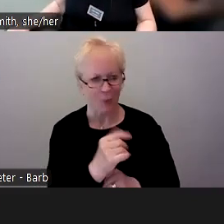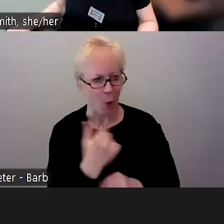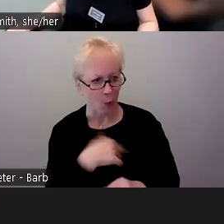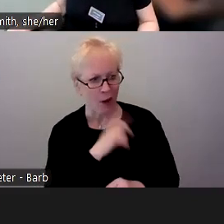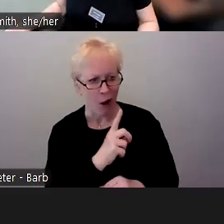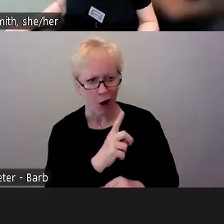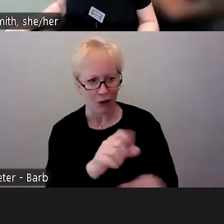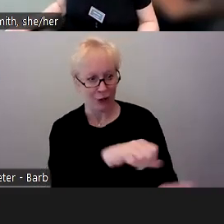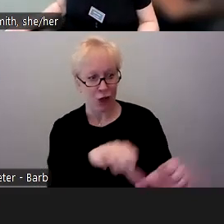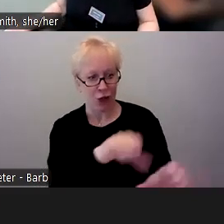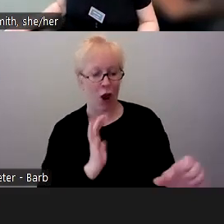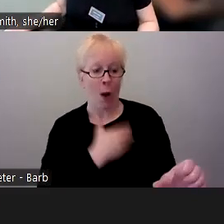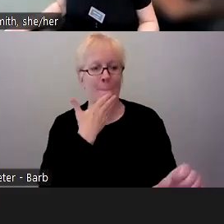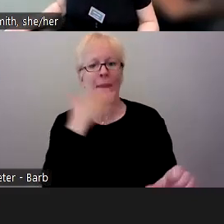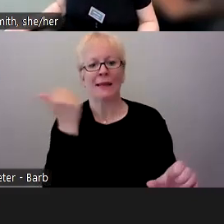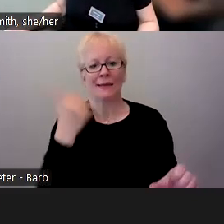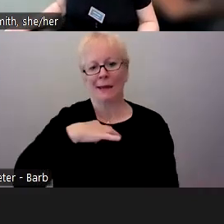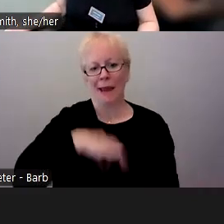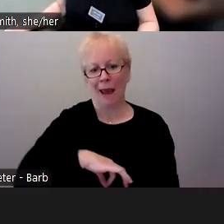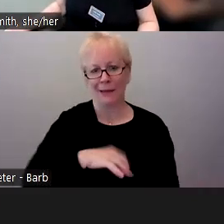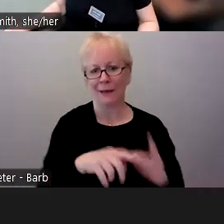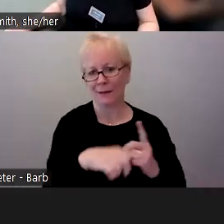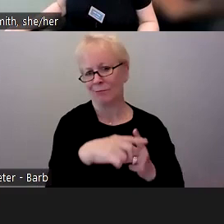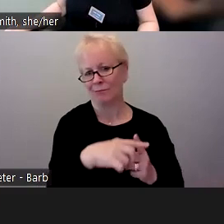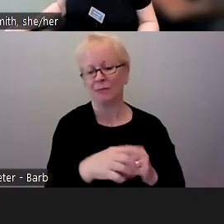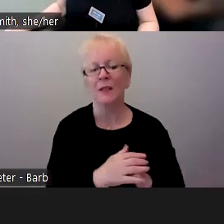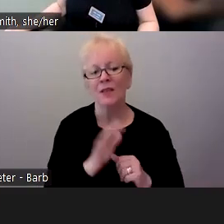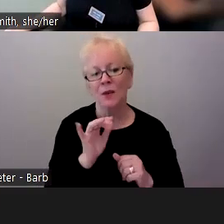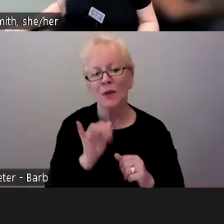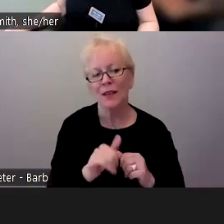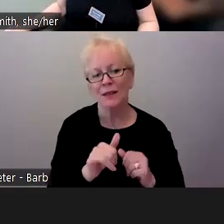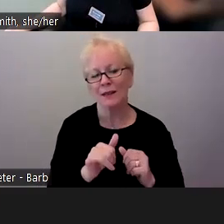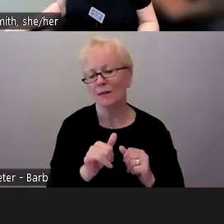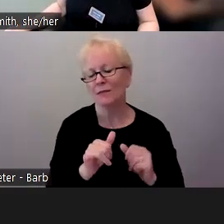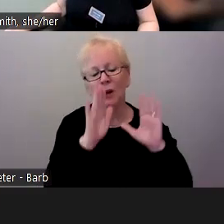So I love that this program is an opportunity to help you get to know the others here.